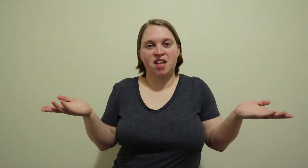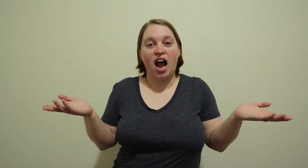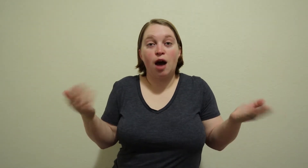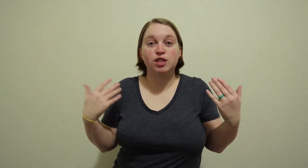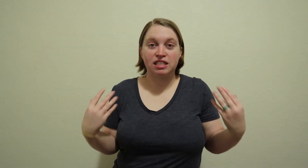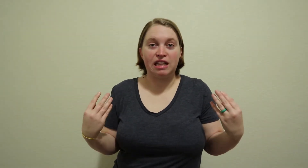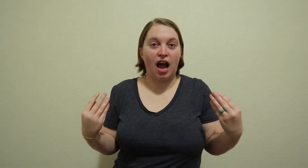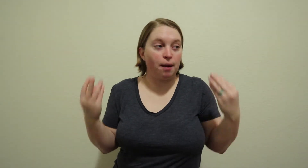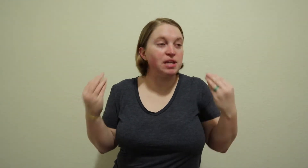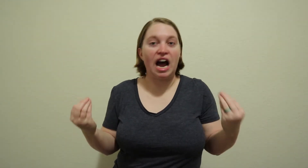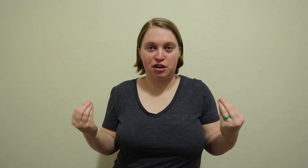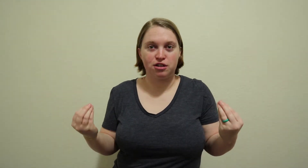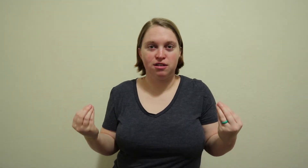I was just like I'm tired